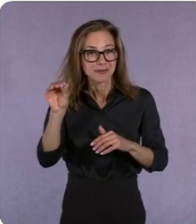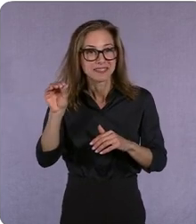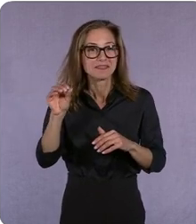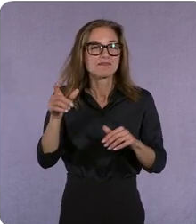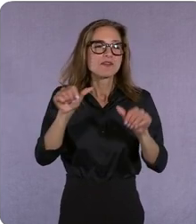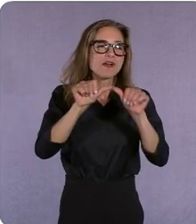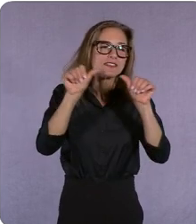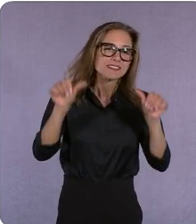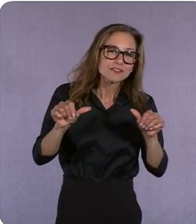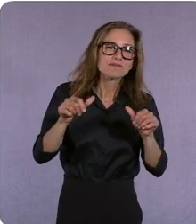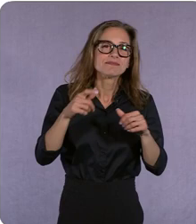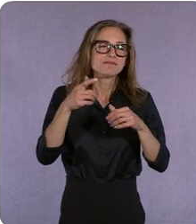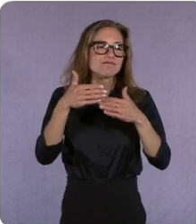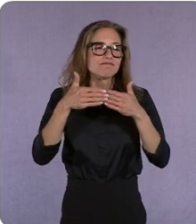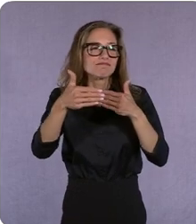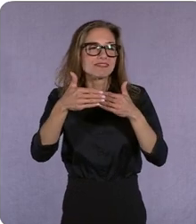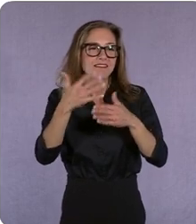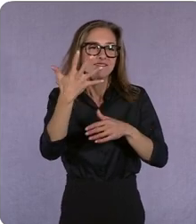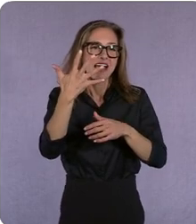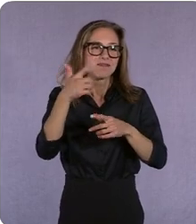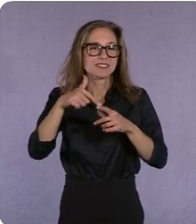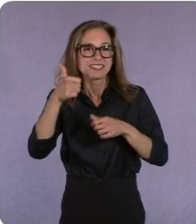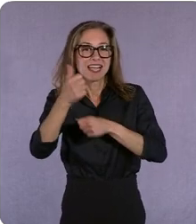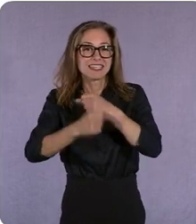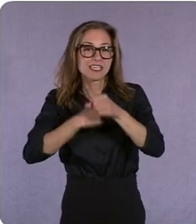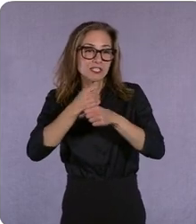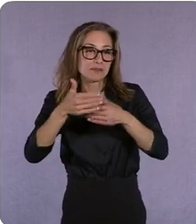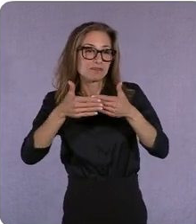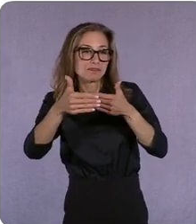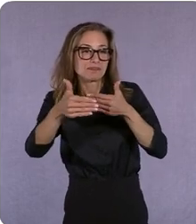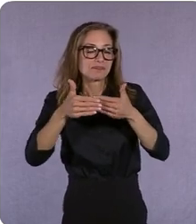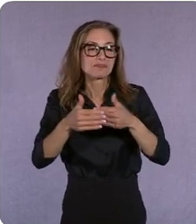we just left and so in the early the last five years that we i feel like we've been slightly